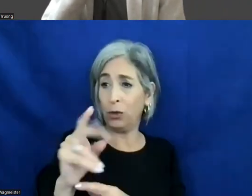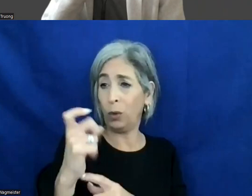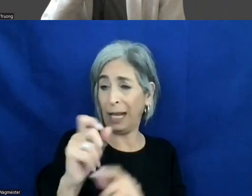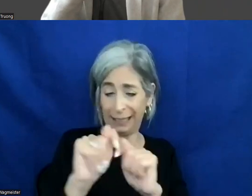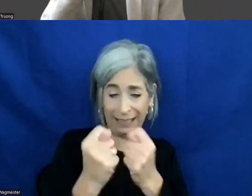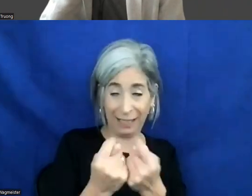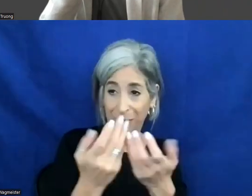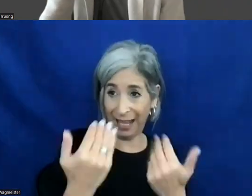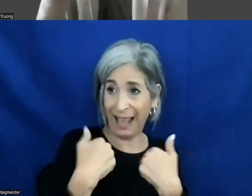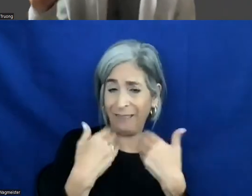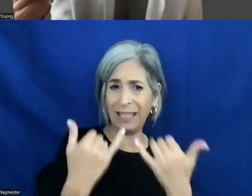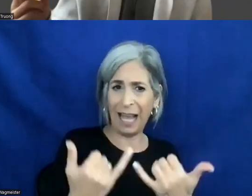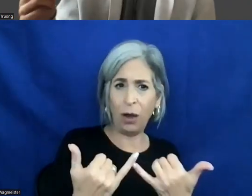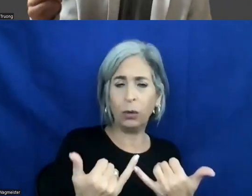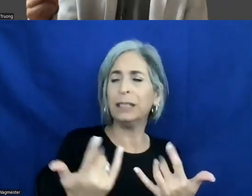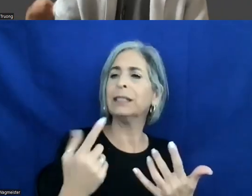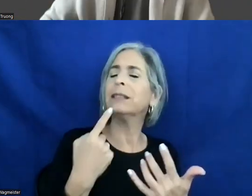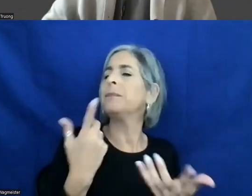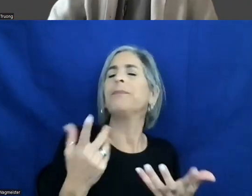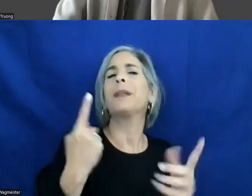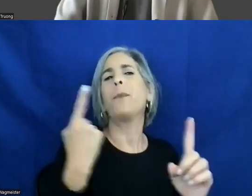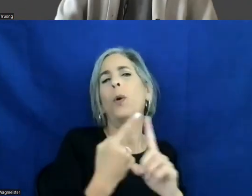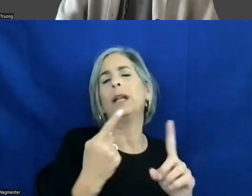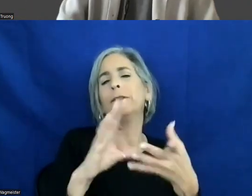It is just a matter of storytelling, and it is a matter of helping people understand.